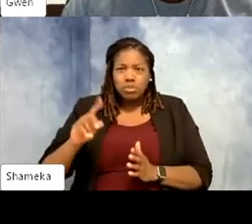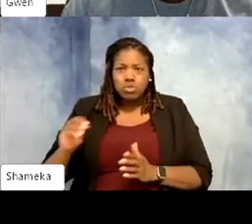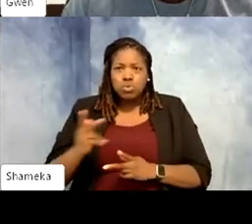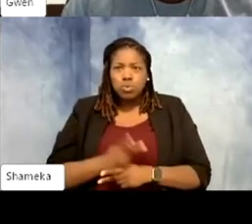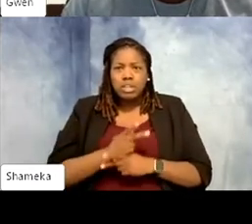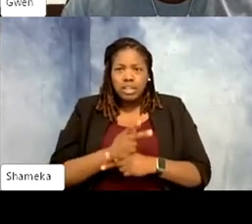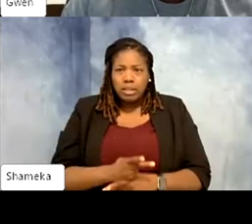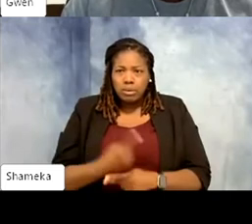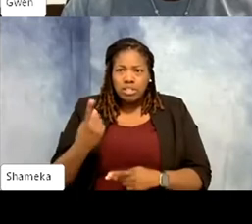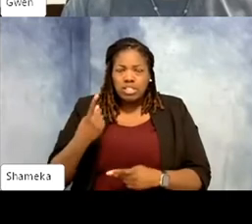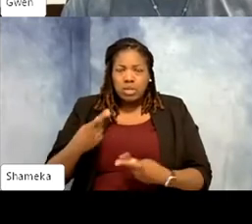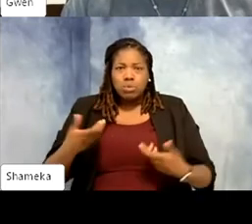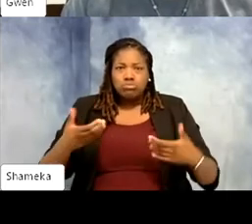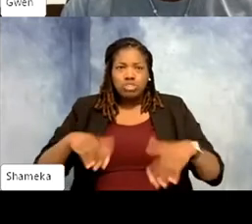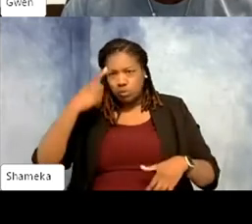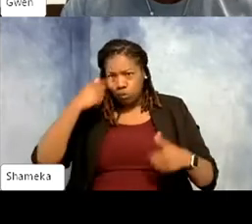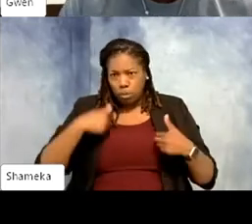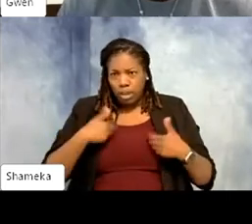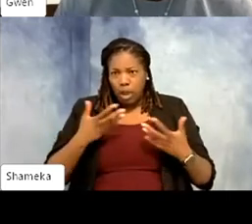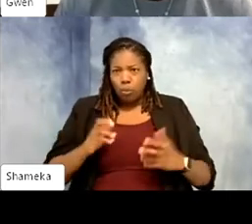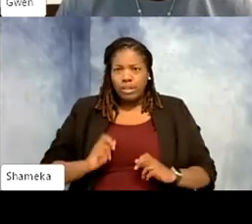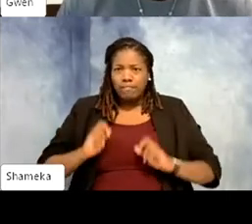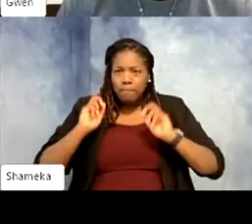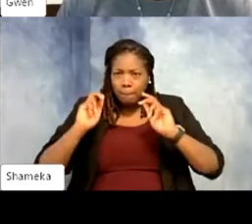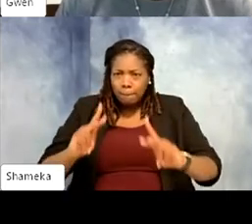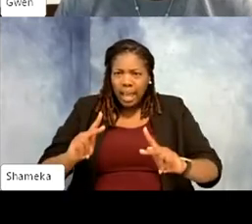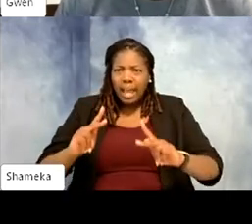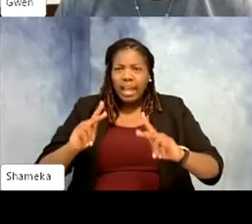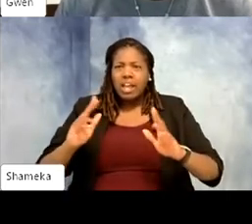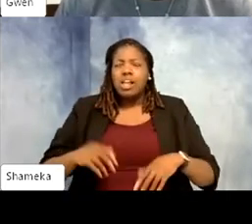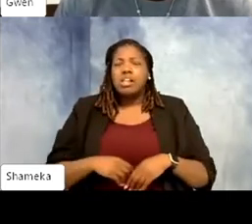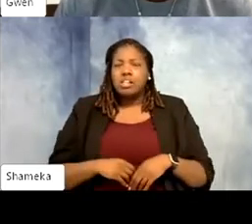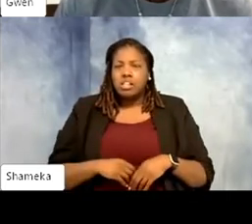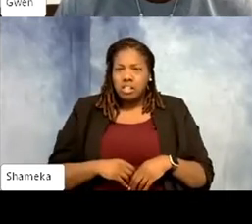So I want to give back, I want to give chances to people so that they can experience what I